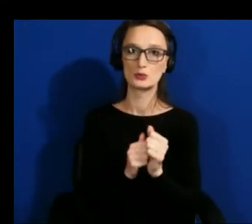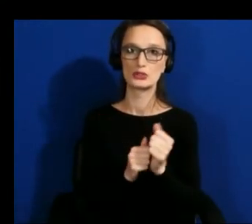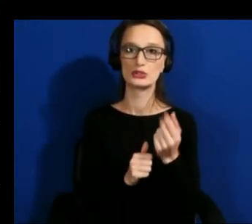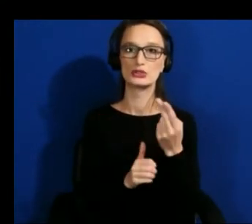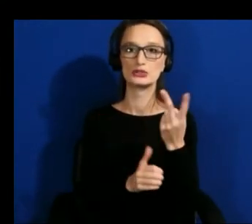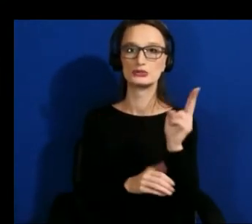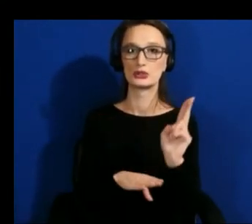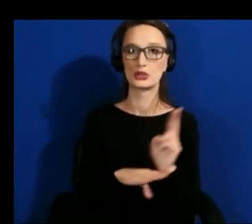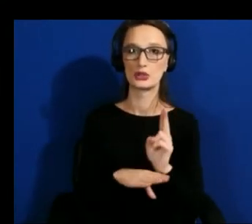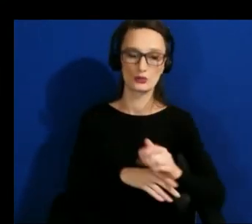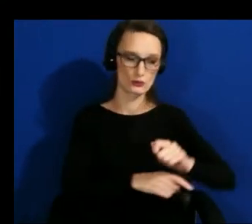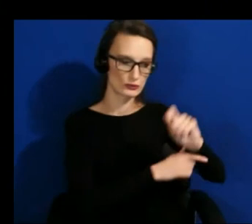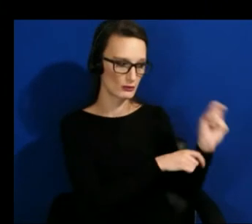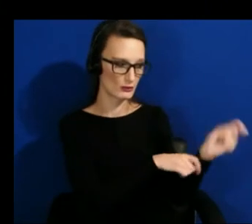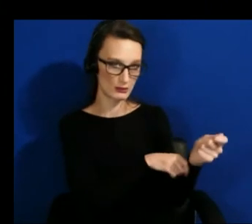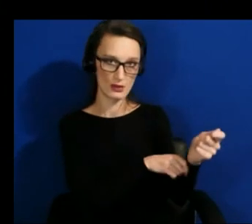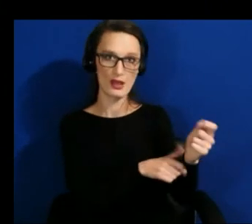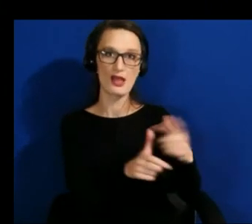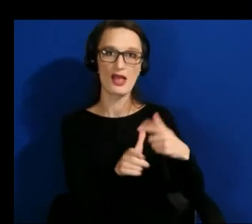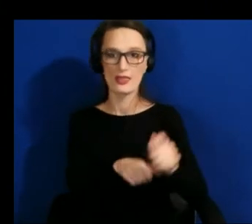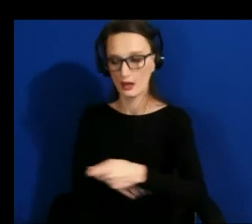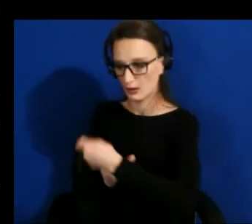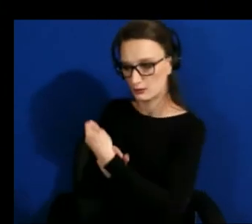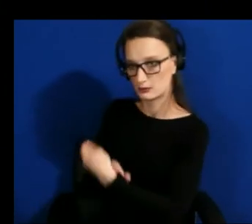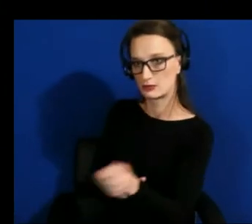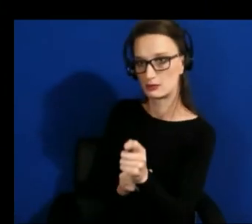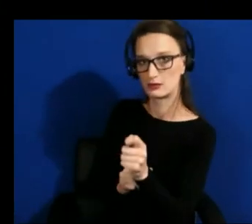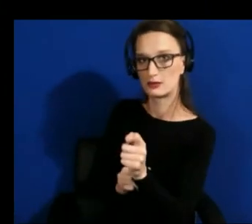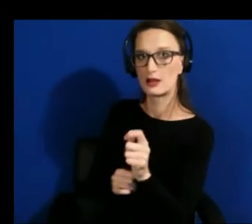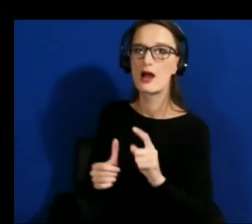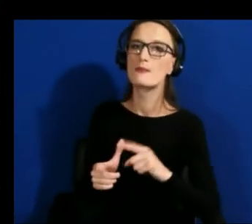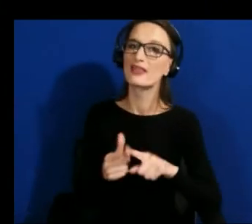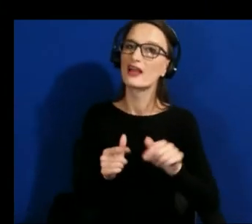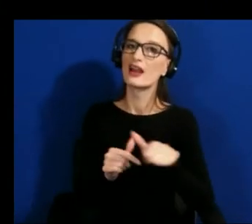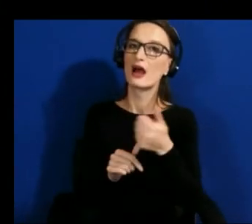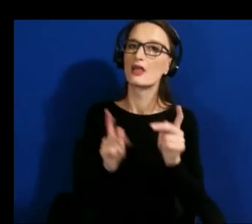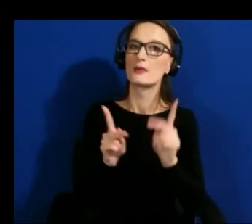other techniques like jousting at the ball like poking at it or just holding the hand stationary